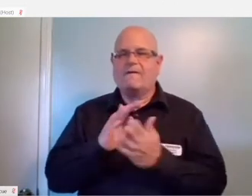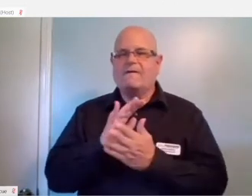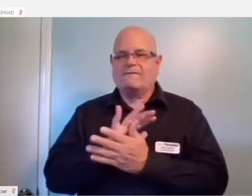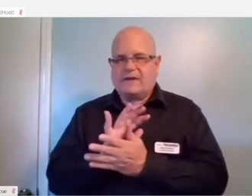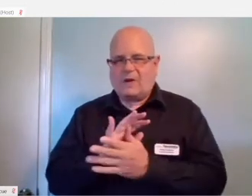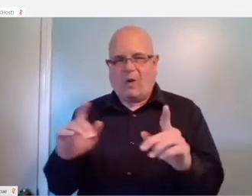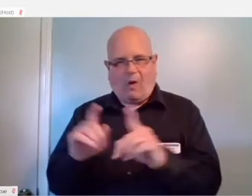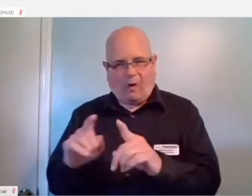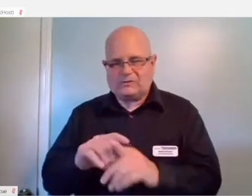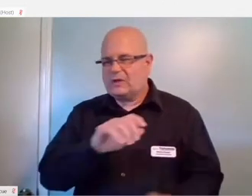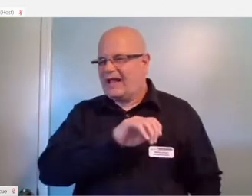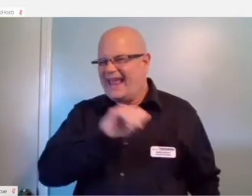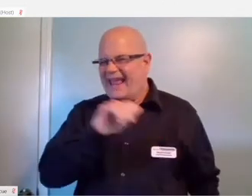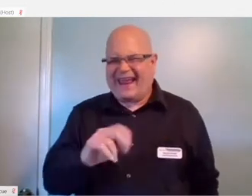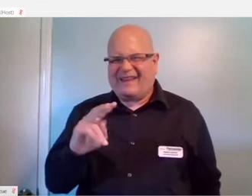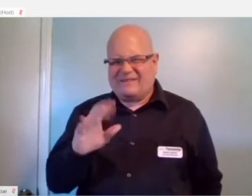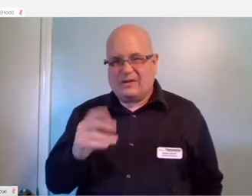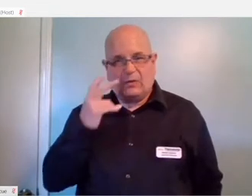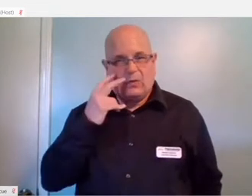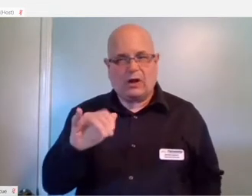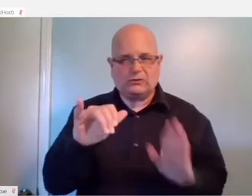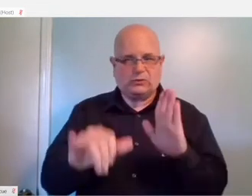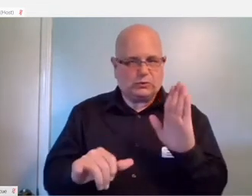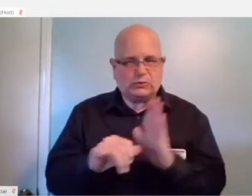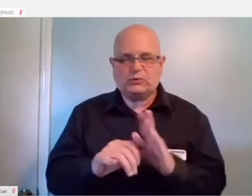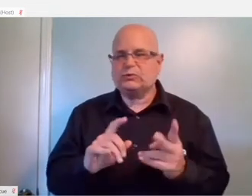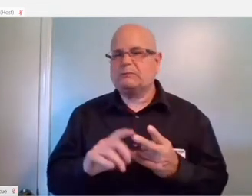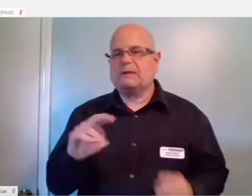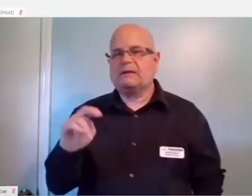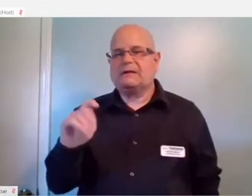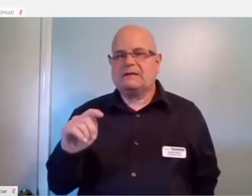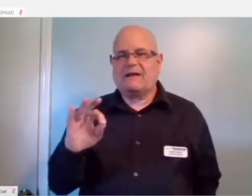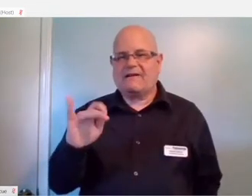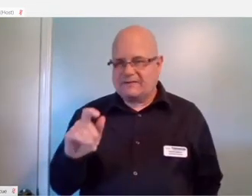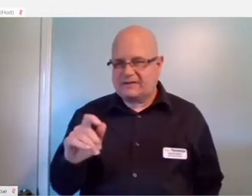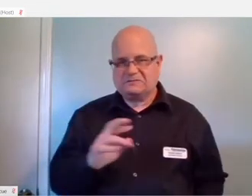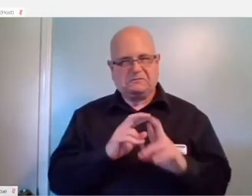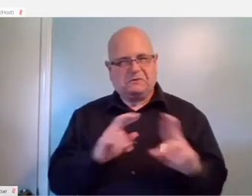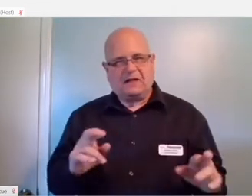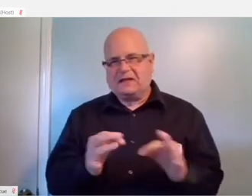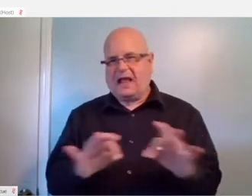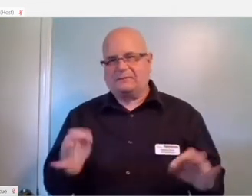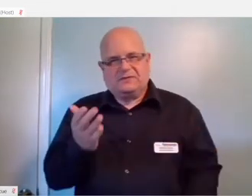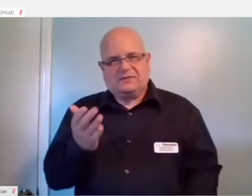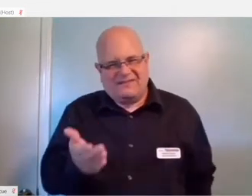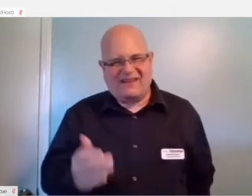So for any video that you're watching on YouTube or Netflix, of course you have access to closed captions as well.